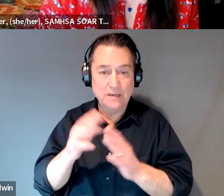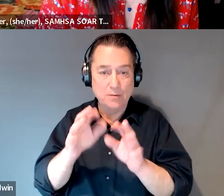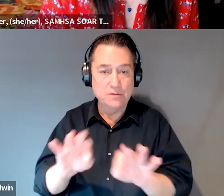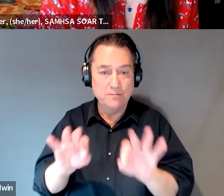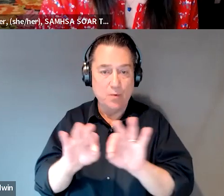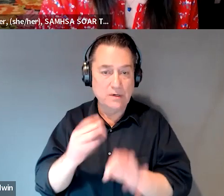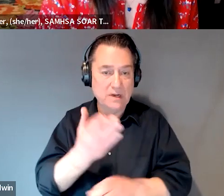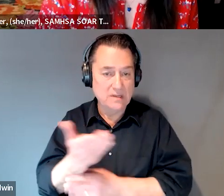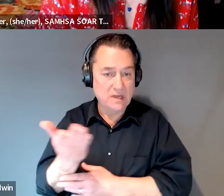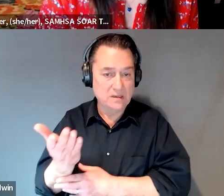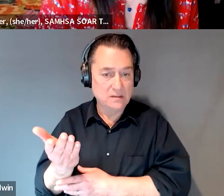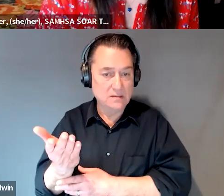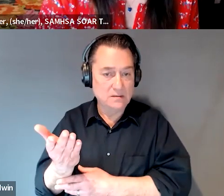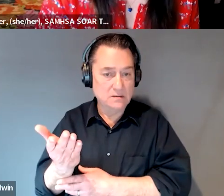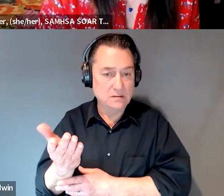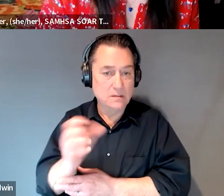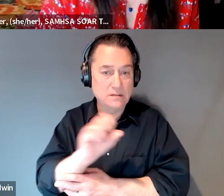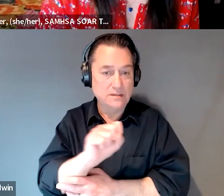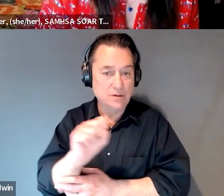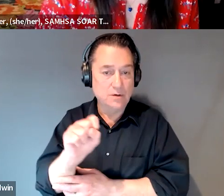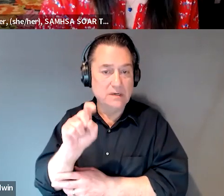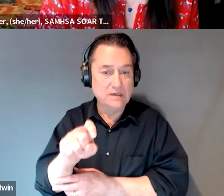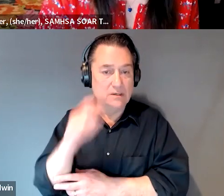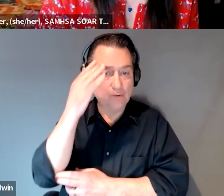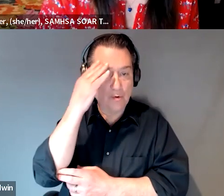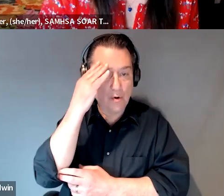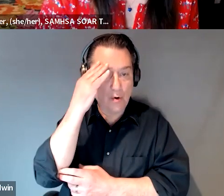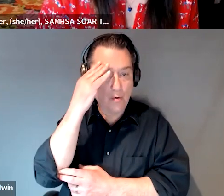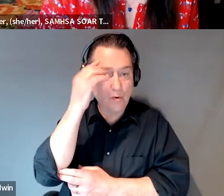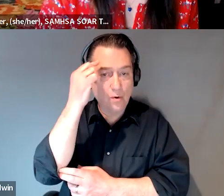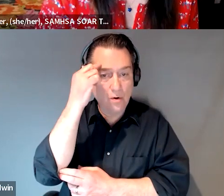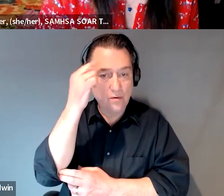that Social Security needs to know for it to be approved.